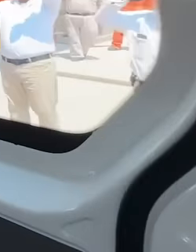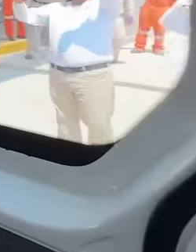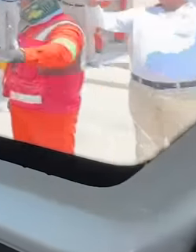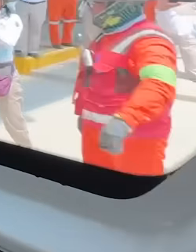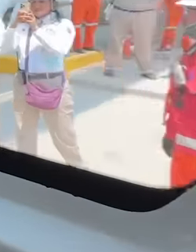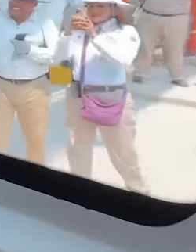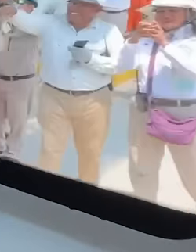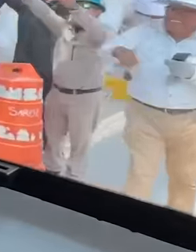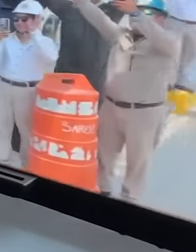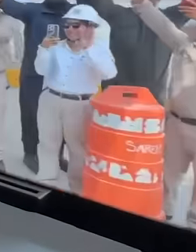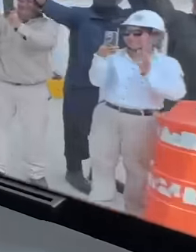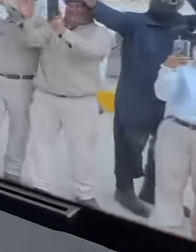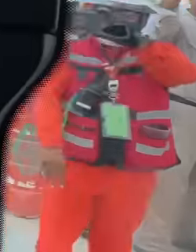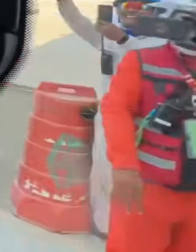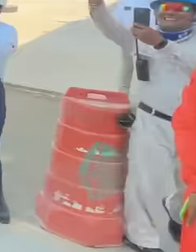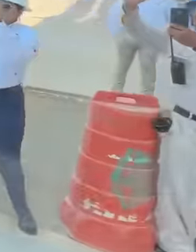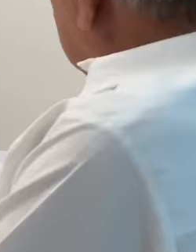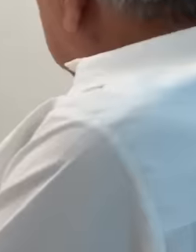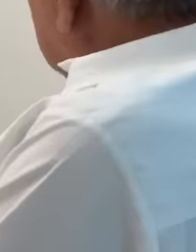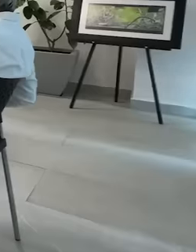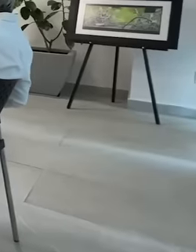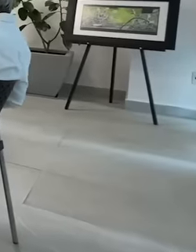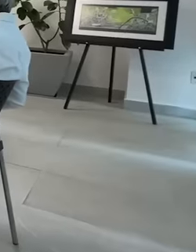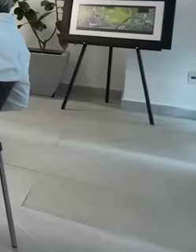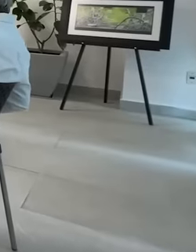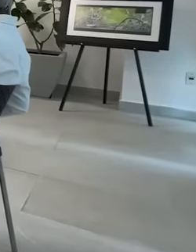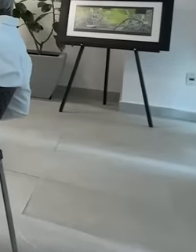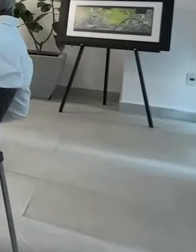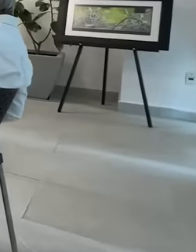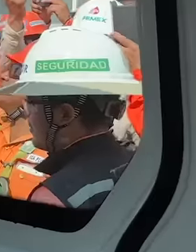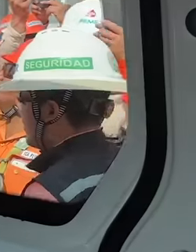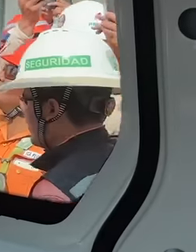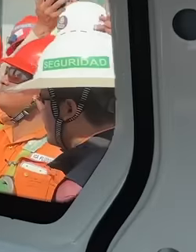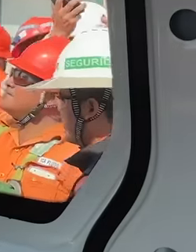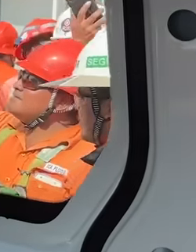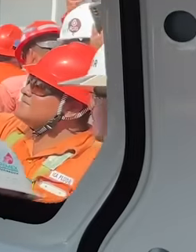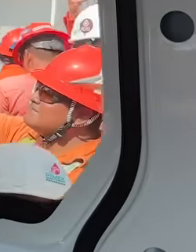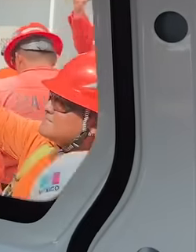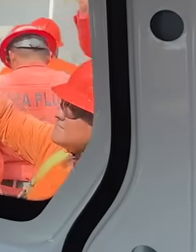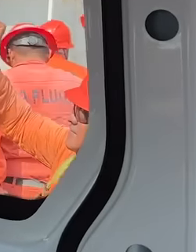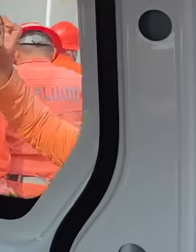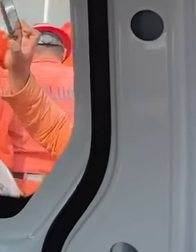every weekend he travels to the place where the works are being carried out and